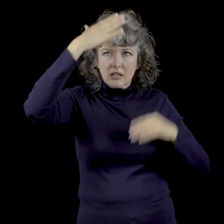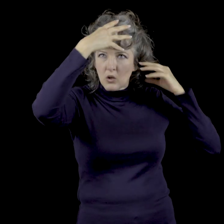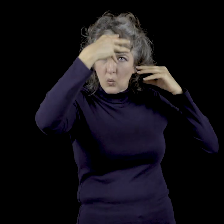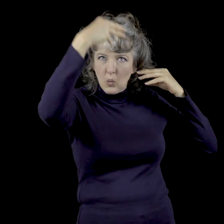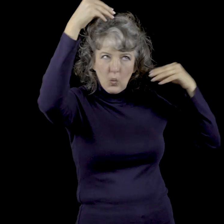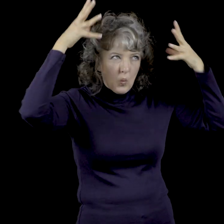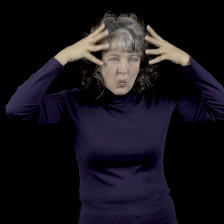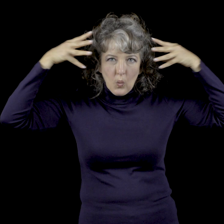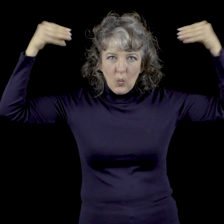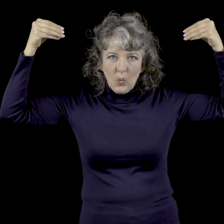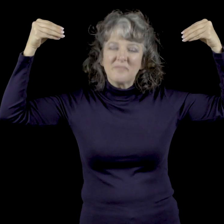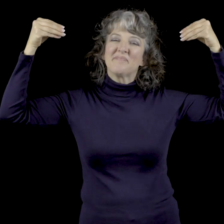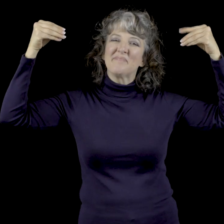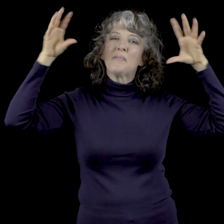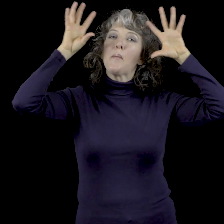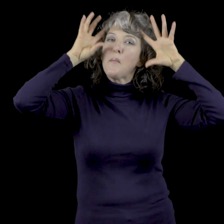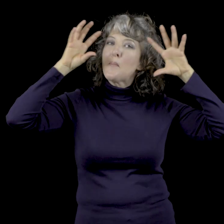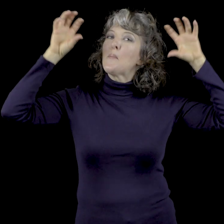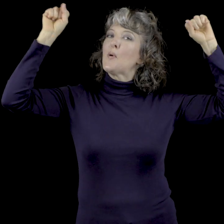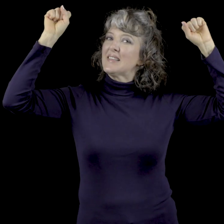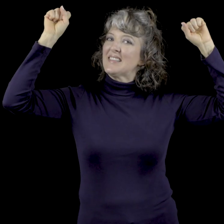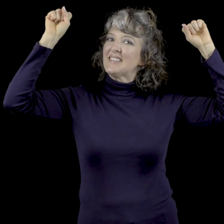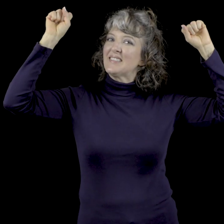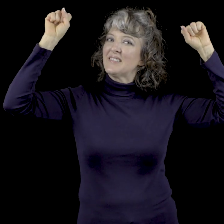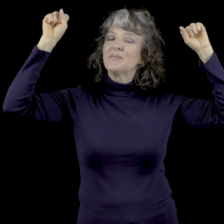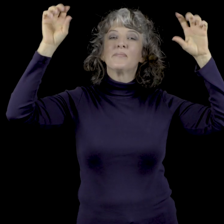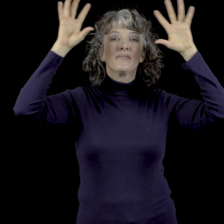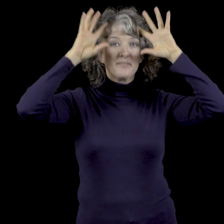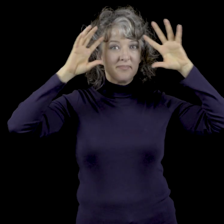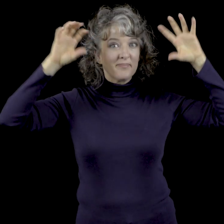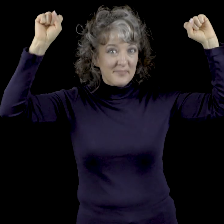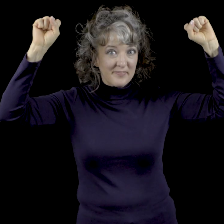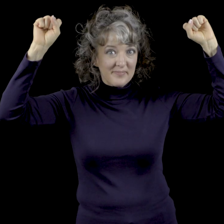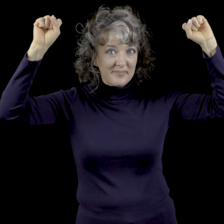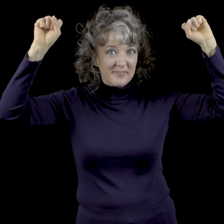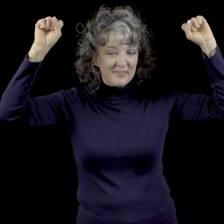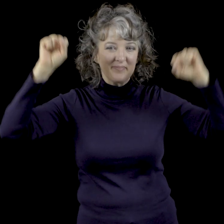The tricorn hat. Therefore the sign for president. Commander in chief